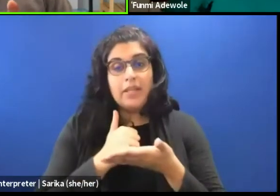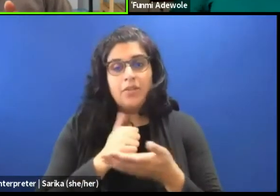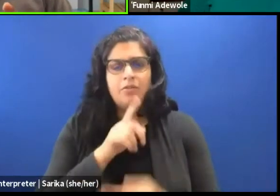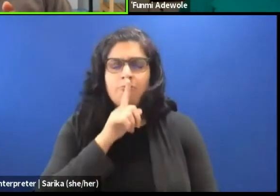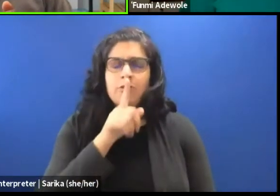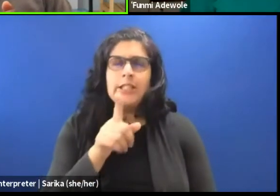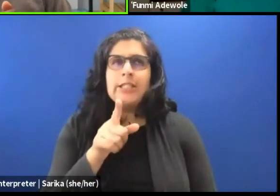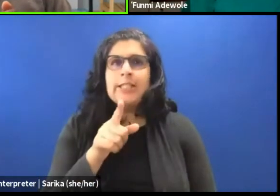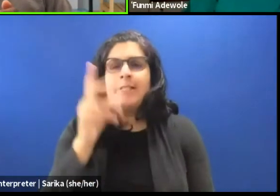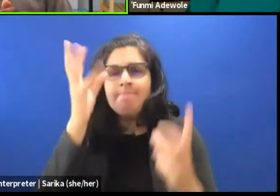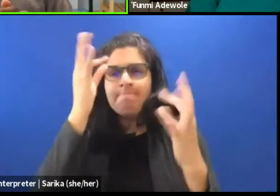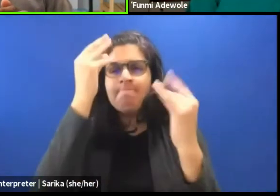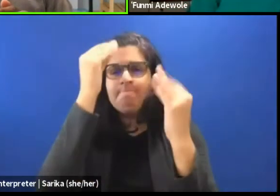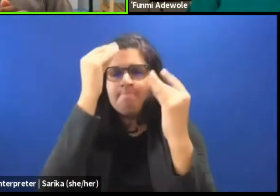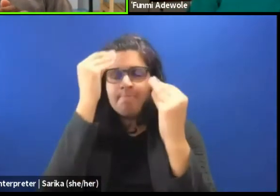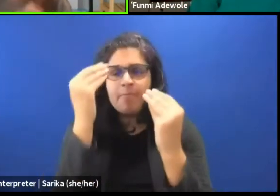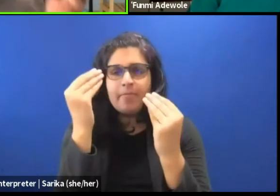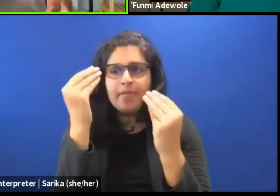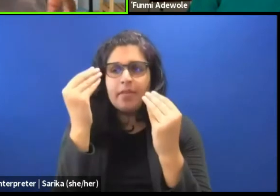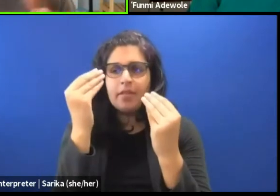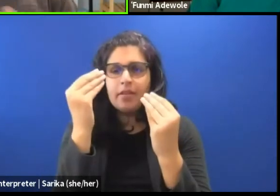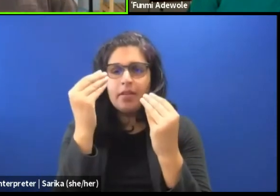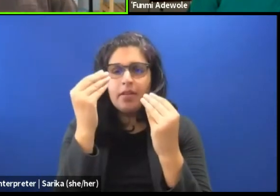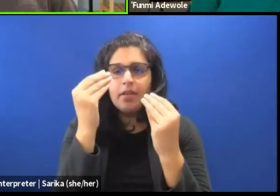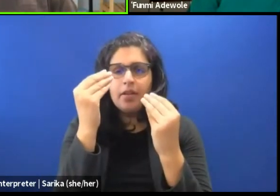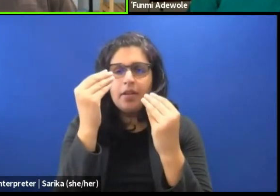about the bigger issue, right?